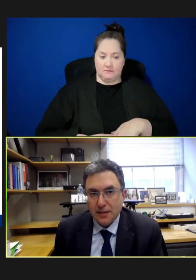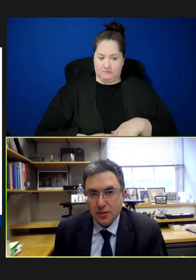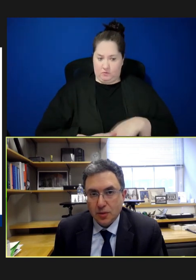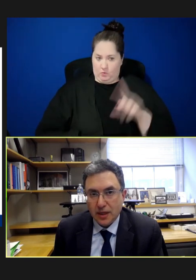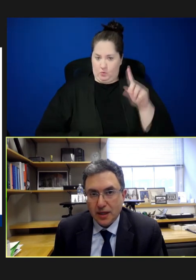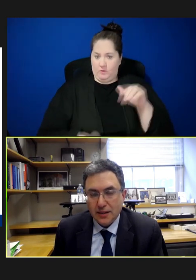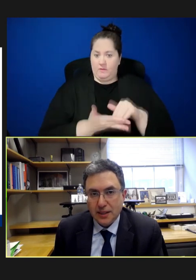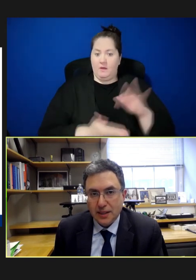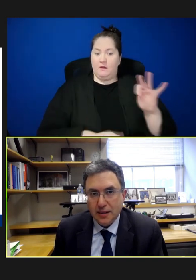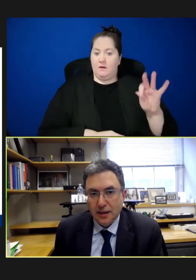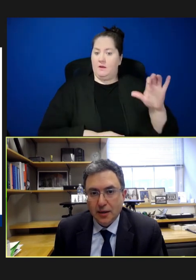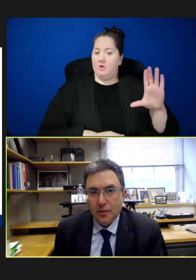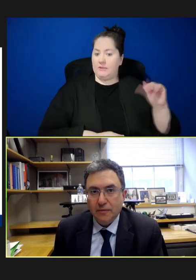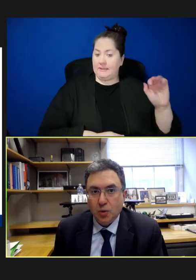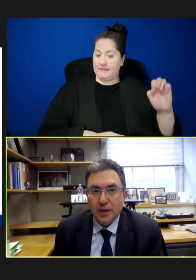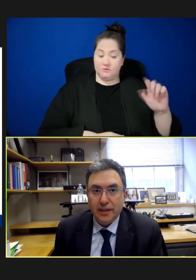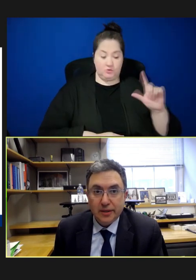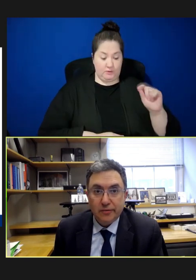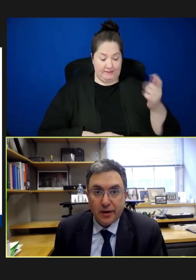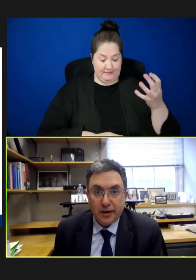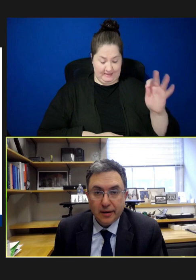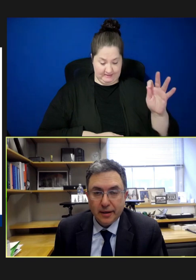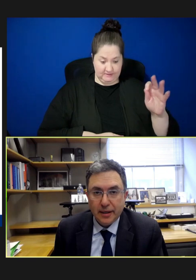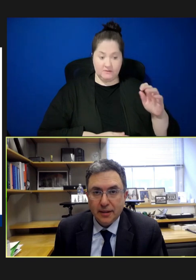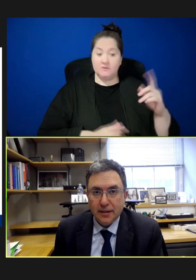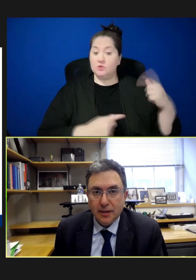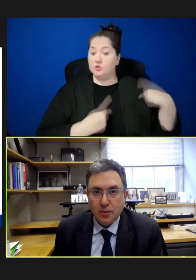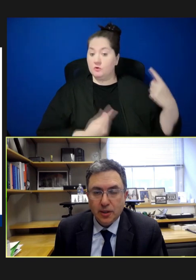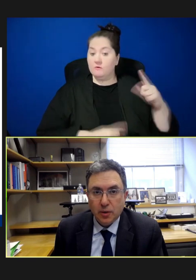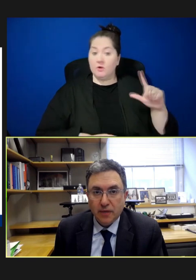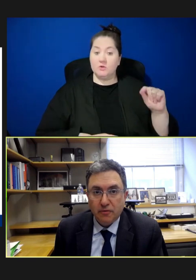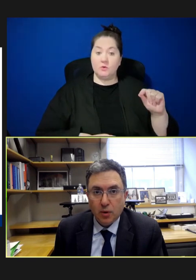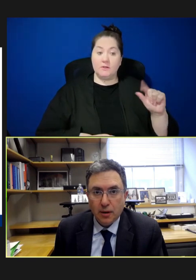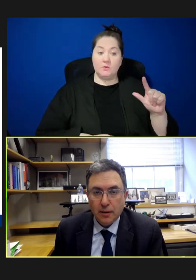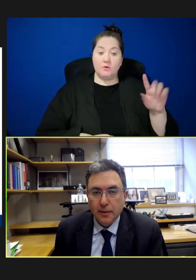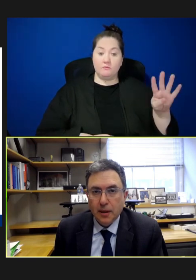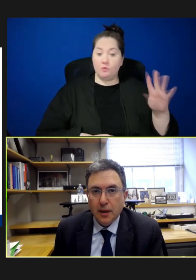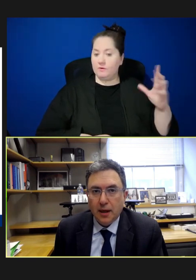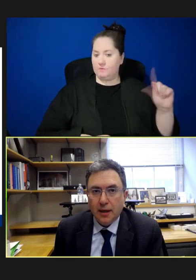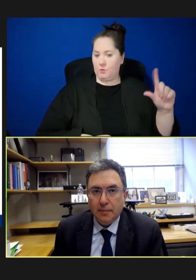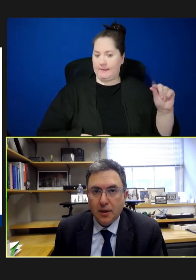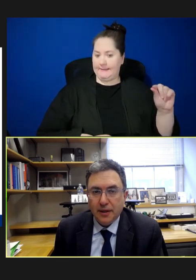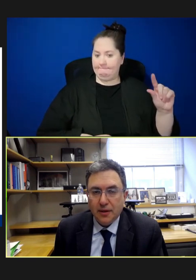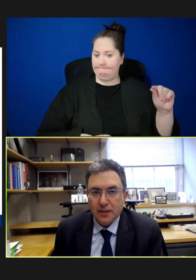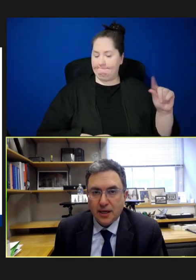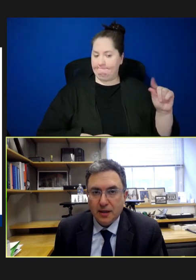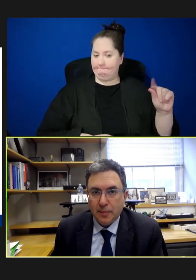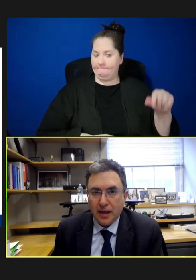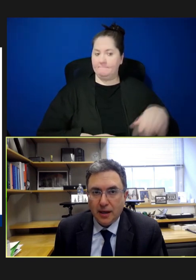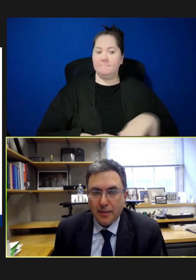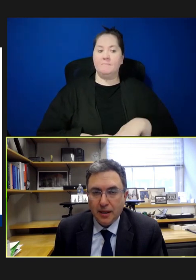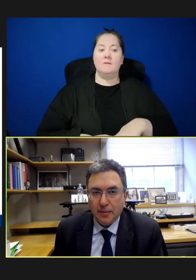in 2019. We have 20 so far in 2024 on the other side of the pandemic,